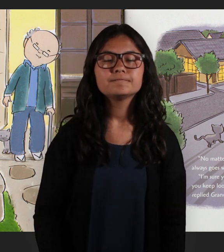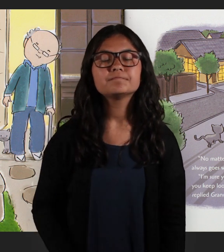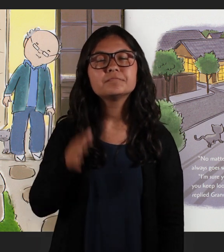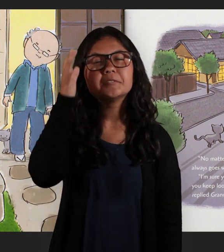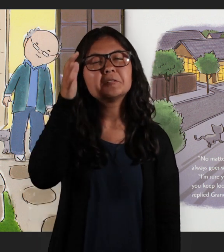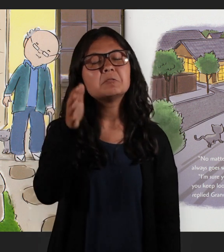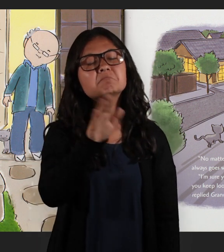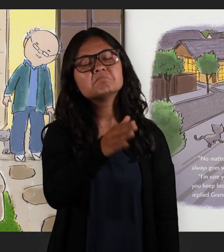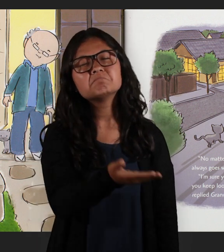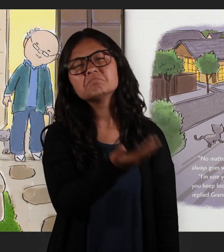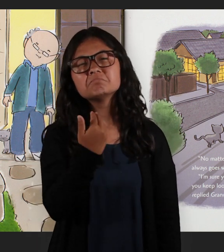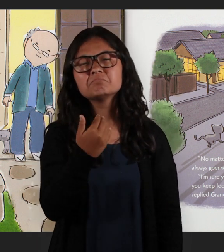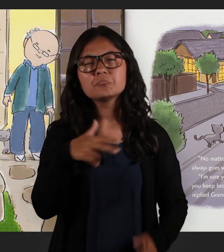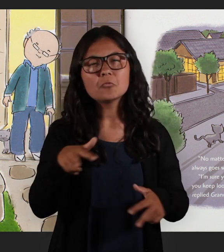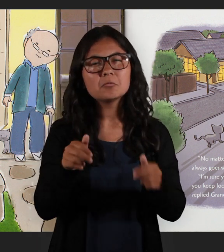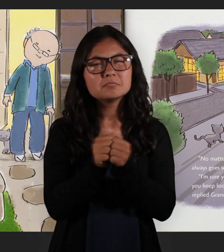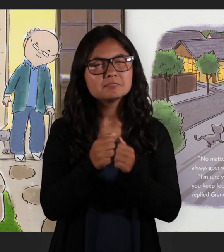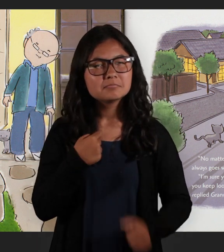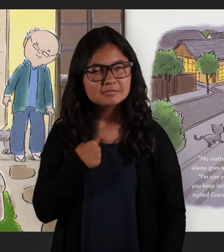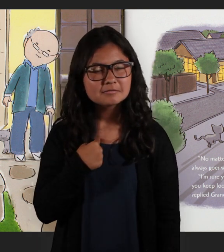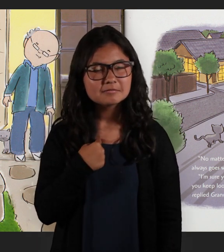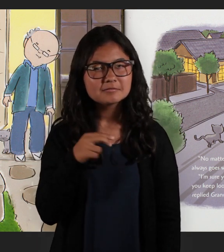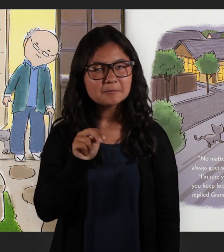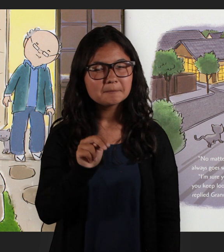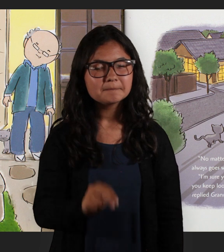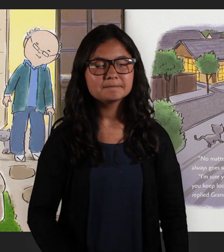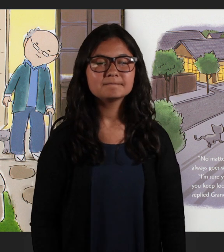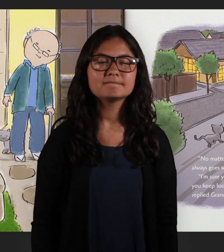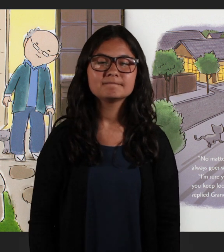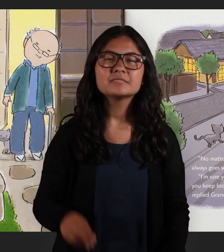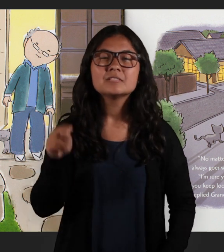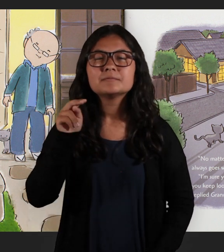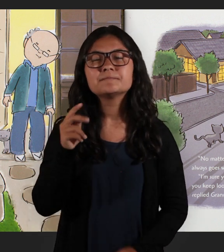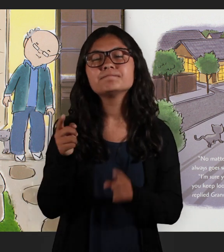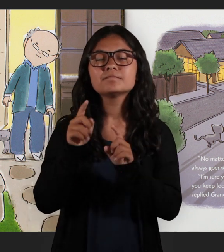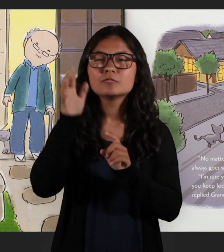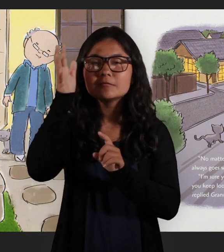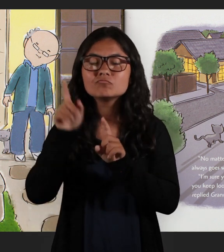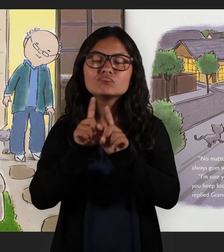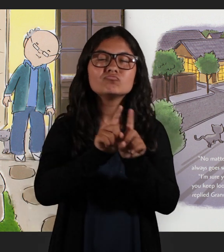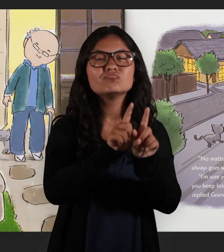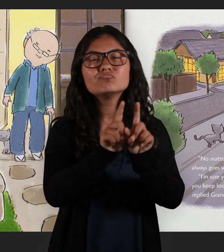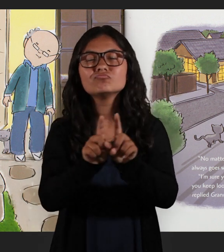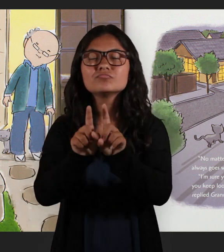"Come, walk with me, Natsumi-chan," said Grandfather.